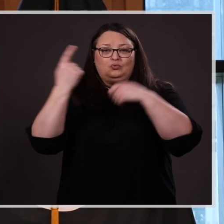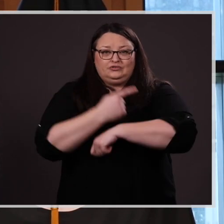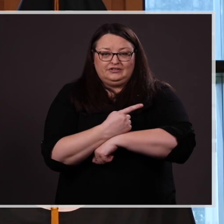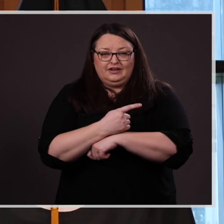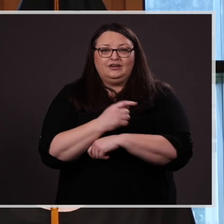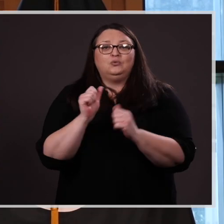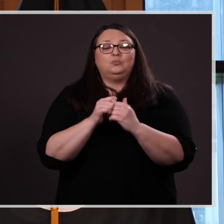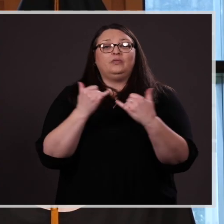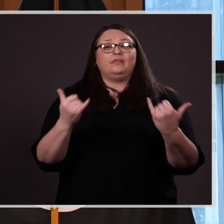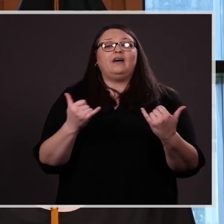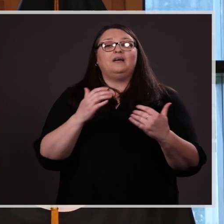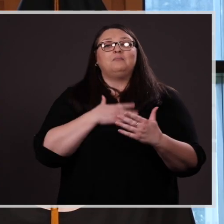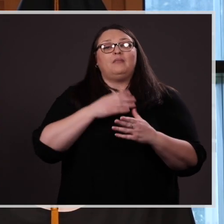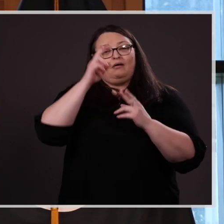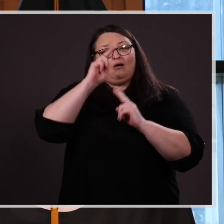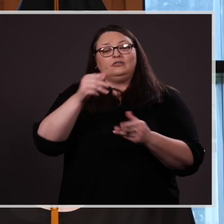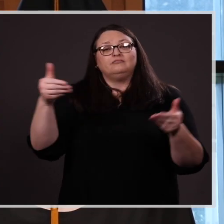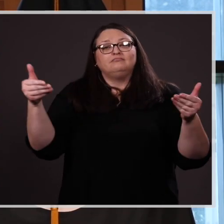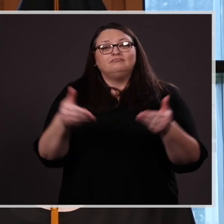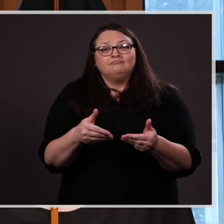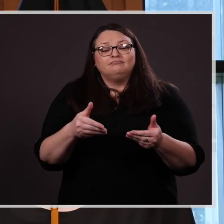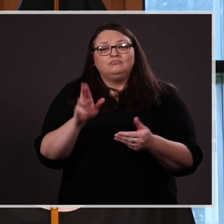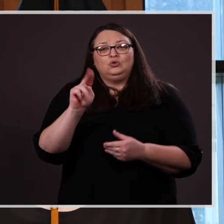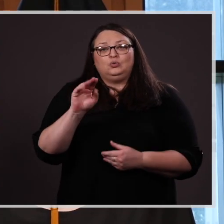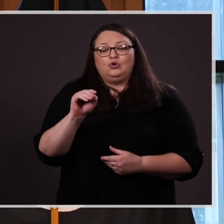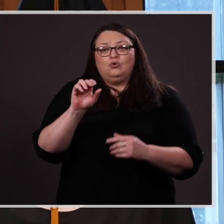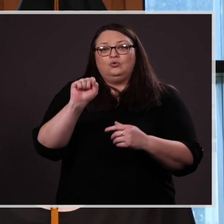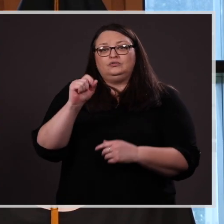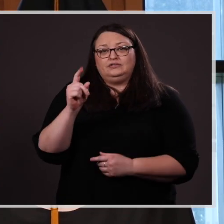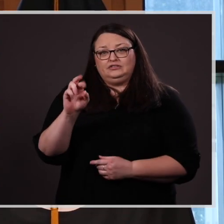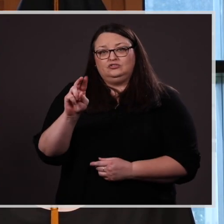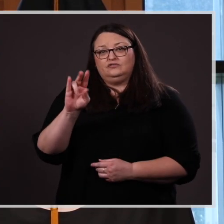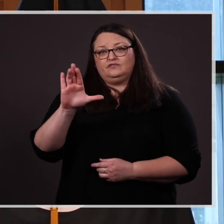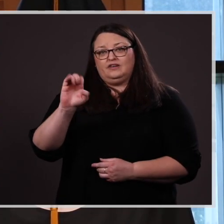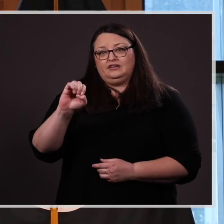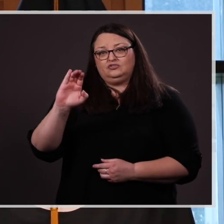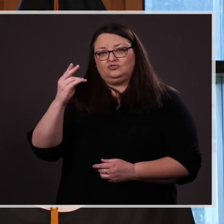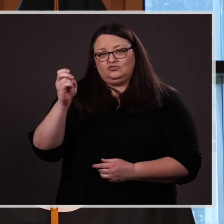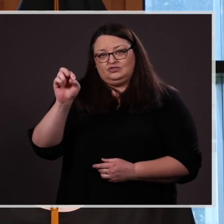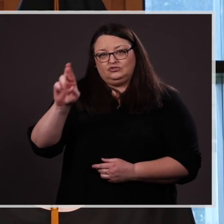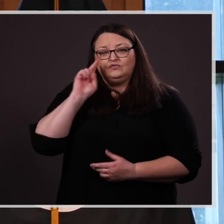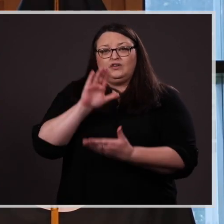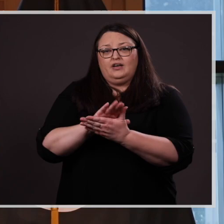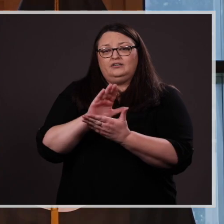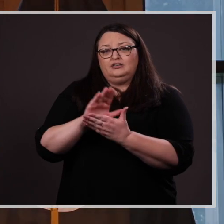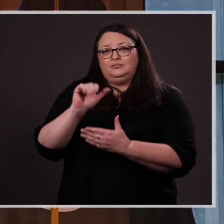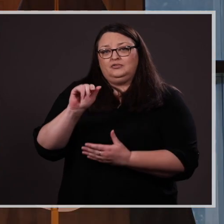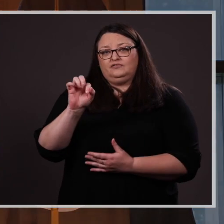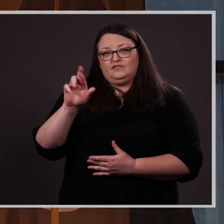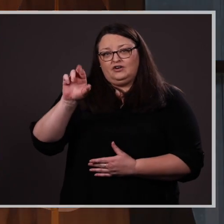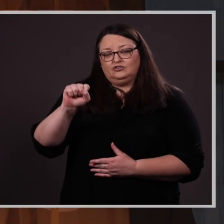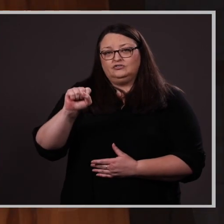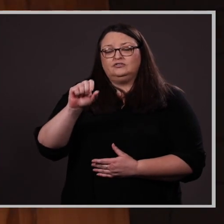With that, it is my honor to introduce UNO’s Senior Vice Chancellor of Academic Affairs, Dr. Sacha Kopp.